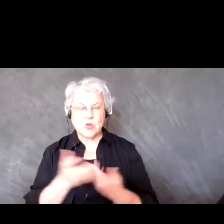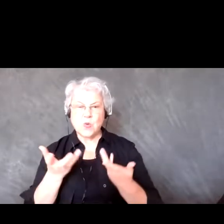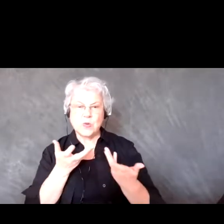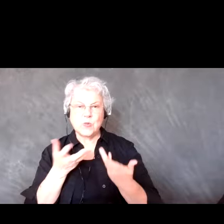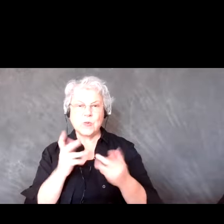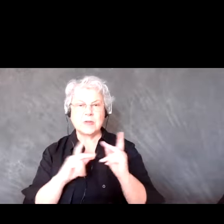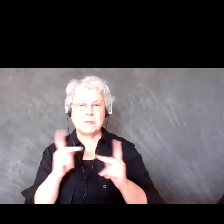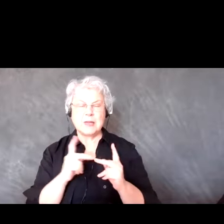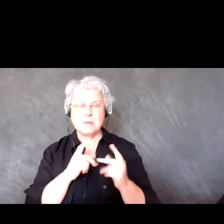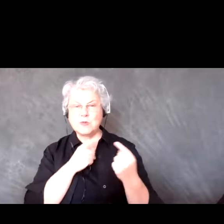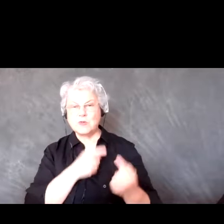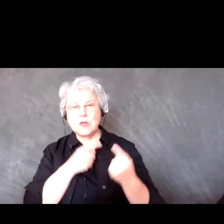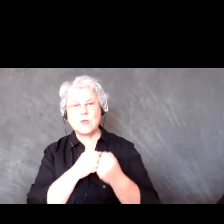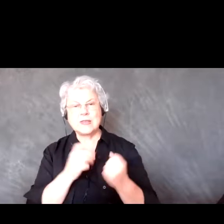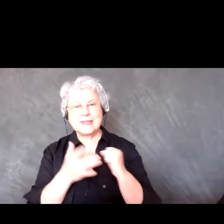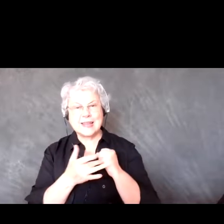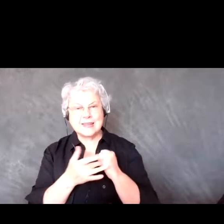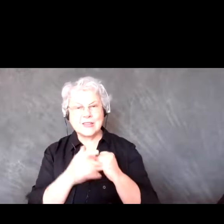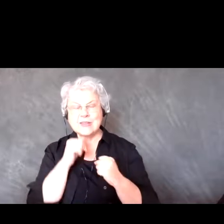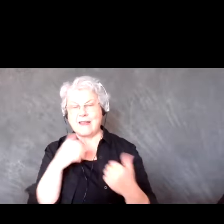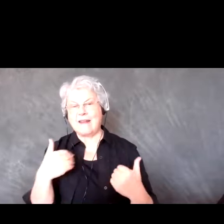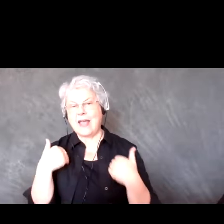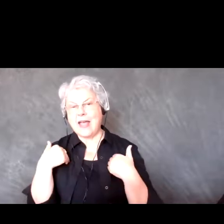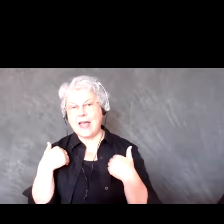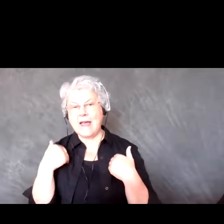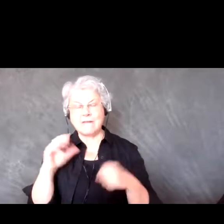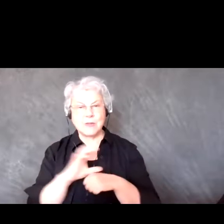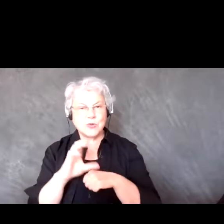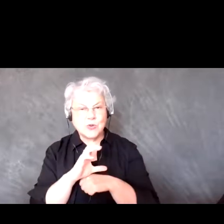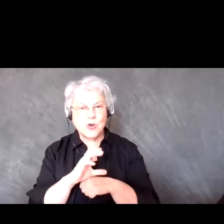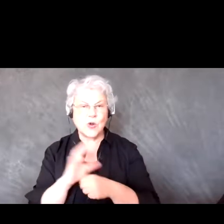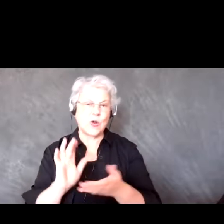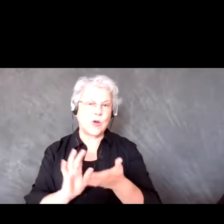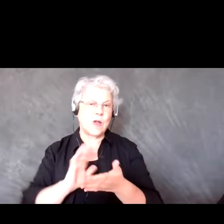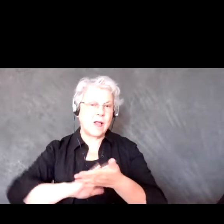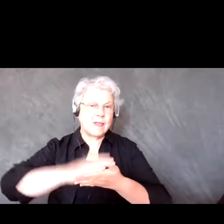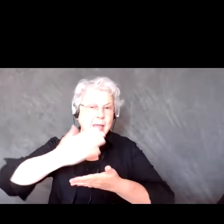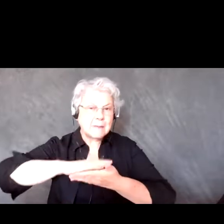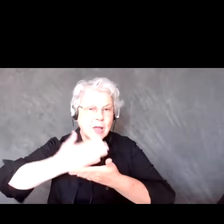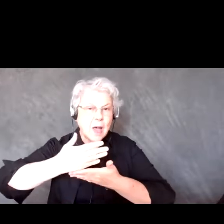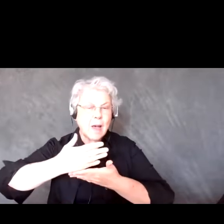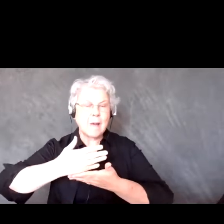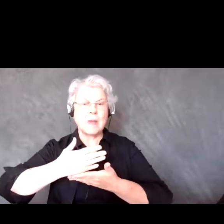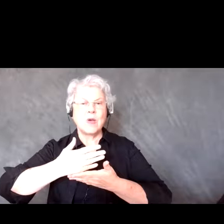issues or not having the capability of having a computer or laptop or even a good enough smart